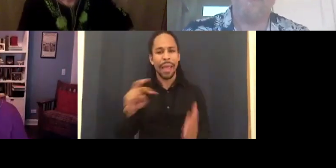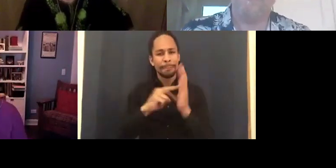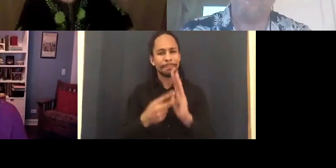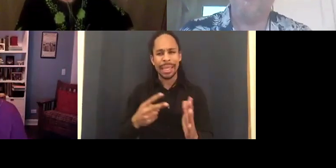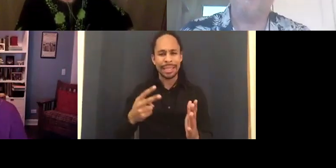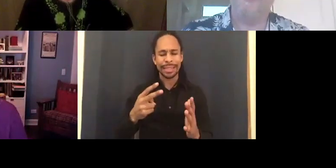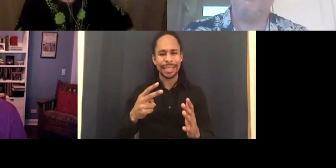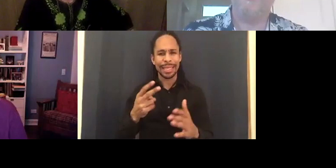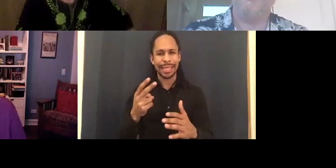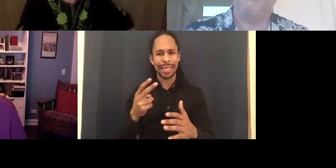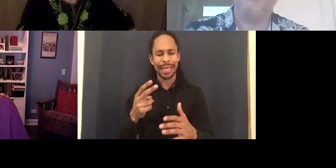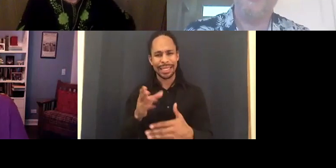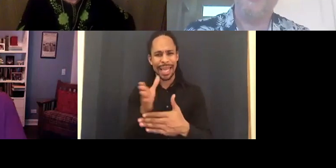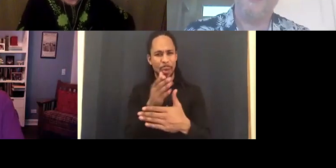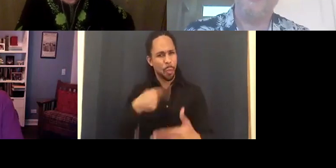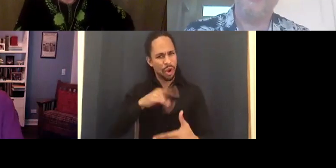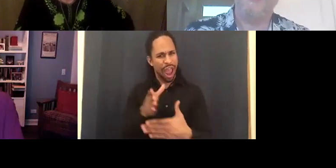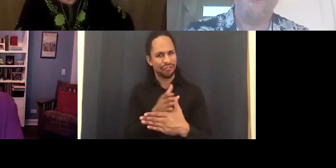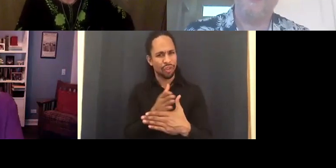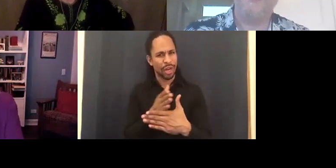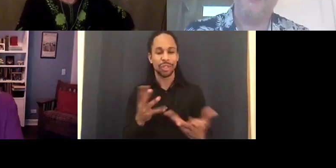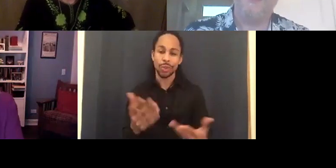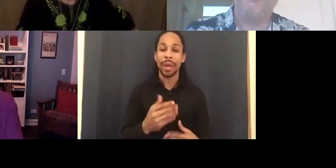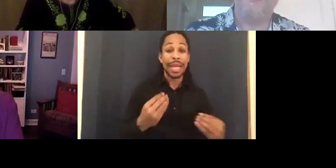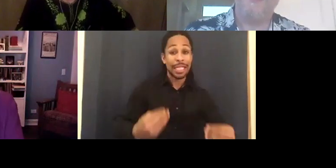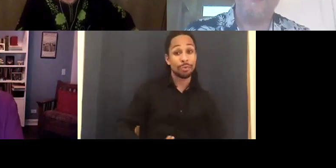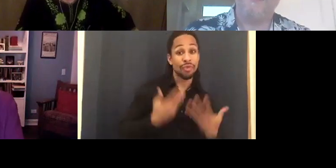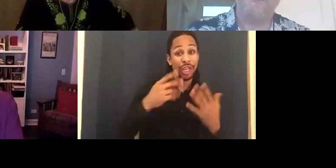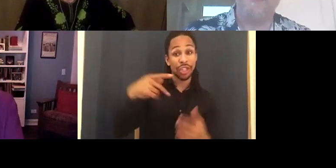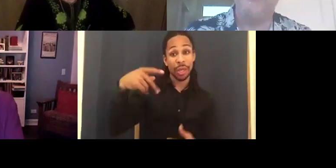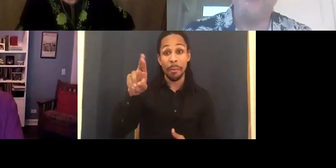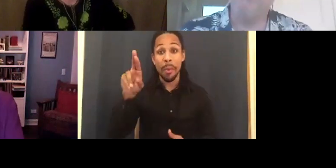Inspiration porn is not good. LAWRENCE CARTER LONG: Explain what